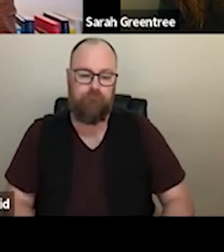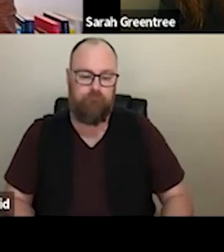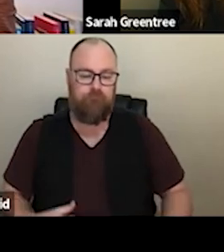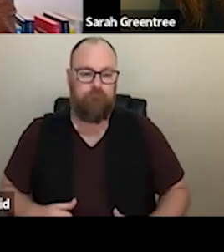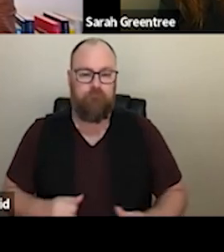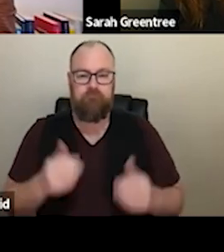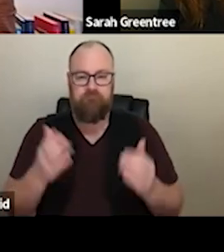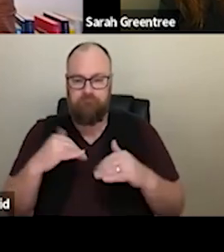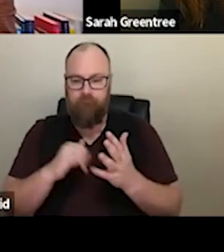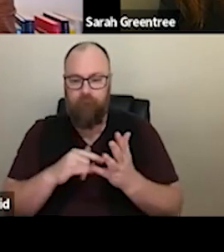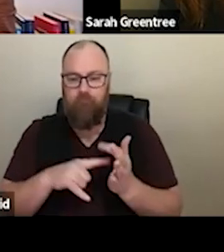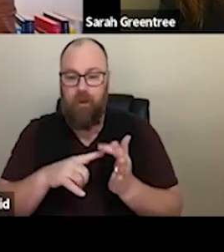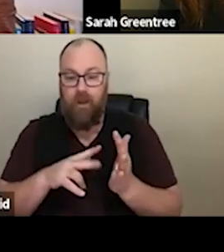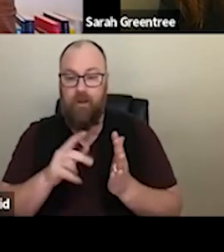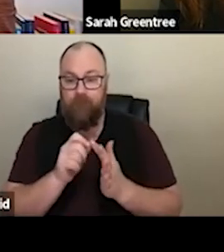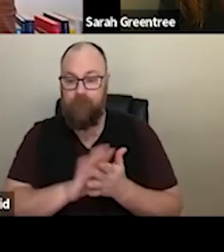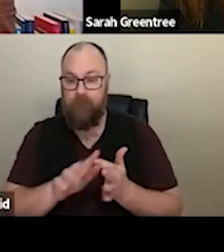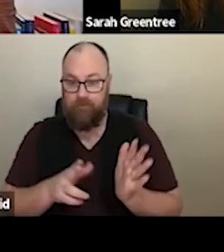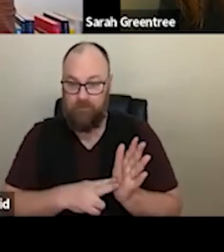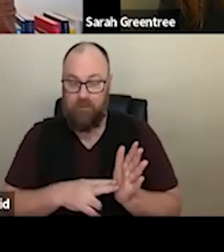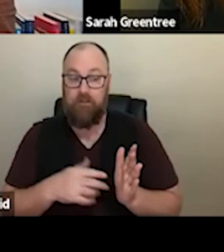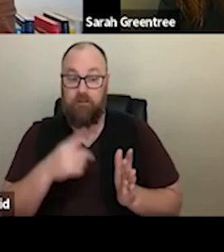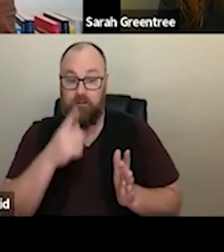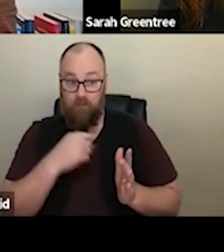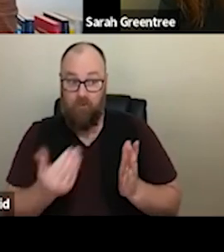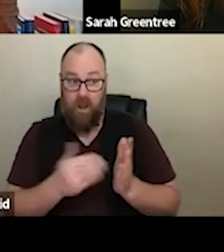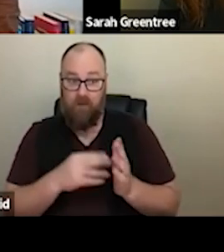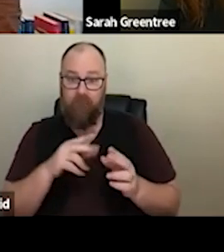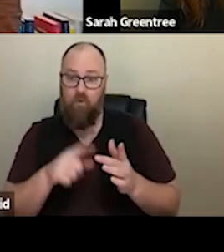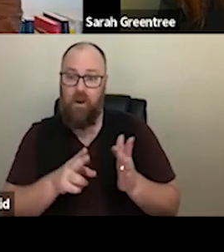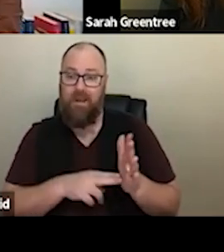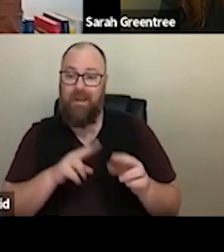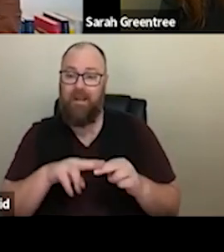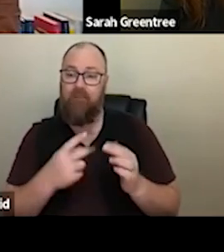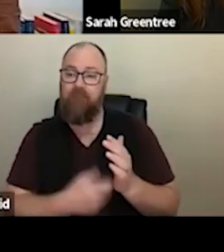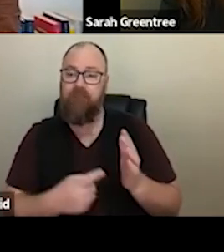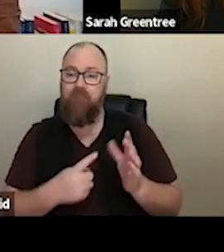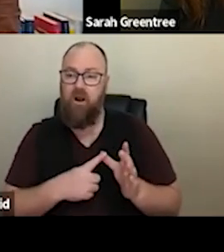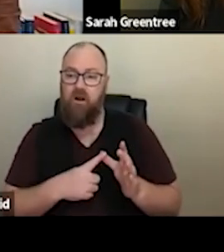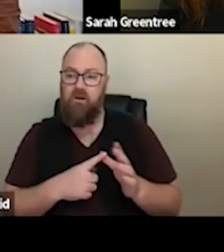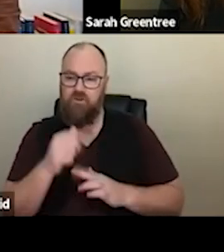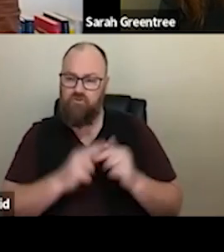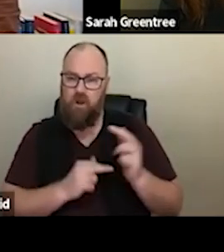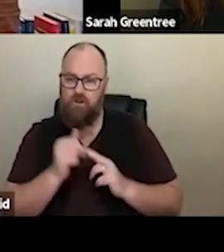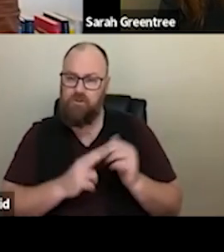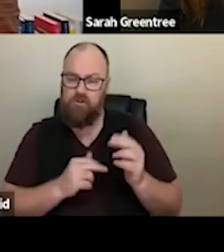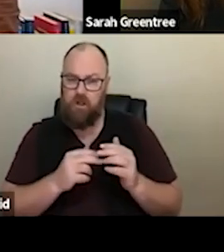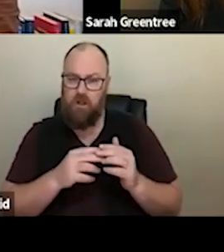and some of this funding be used to upgrade facilities and in the structure? I touch and that really in terms of that Steven has asked, what some of this funding to use upgrade facilities, infrastructure I think we've touched on that really, in terms of that balance of of what the for you investment